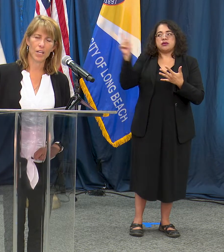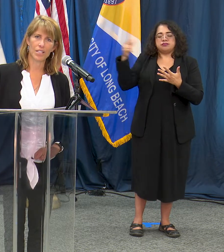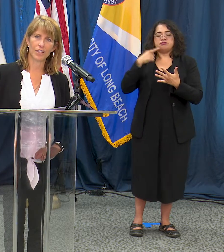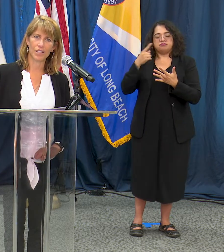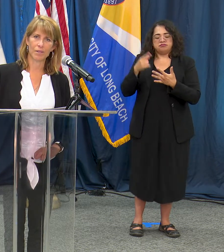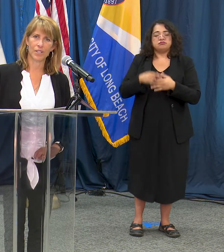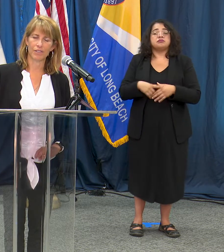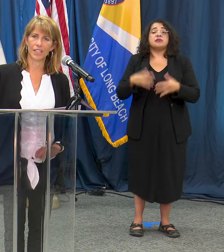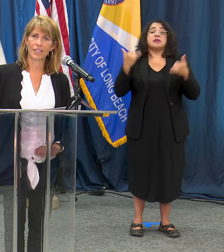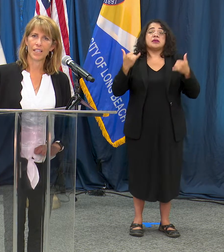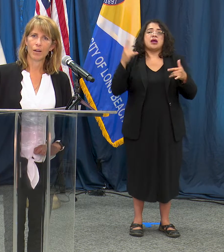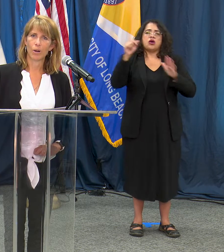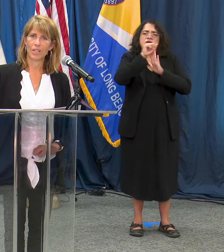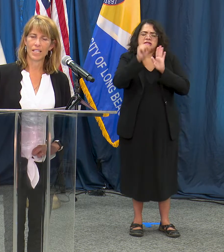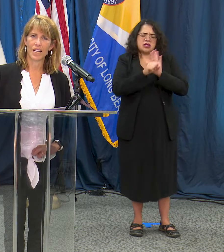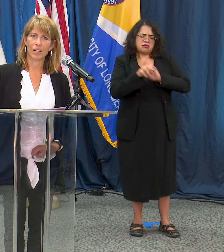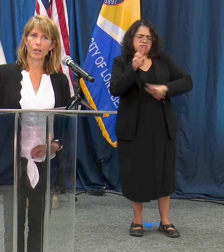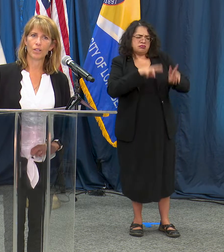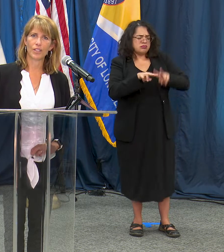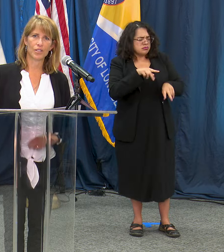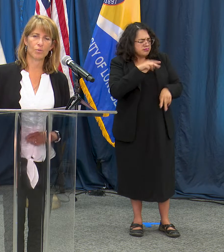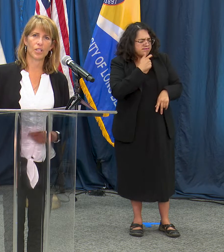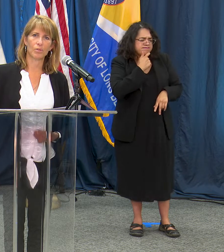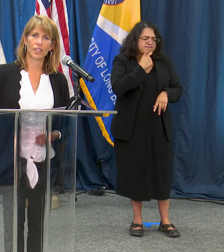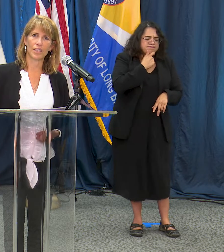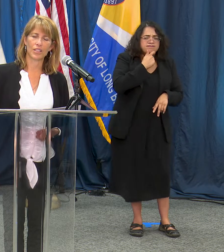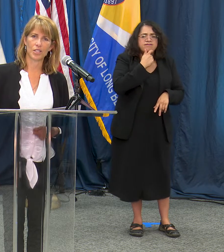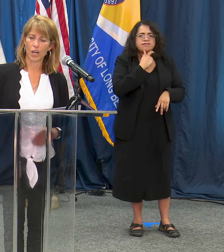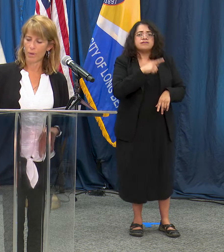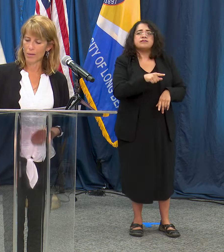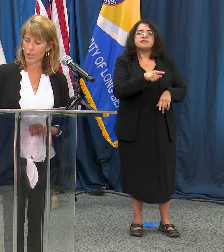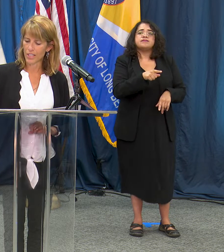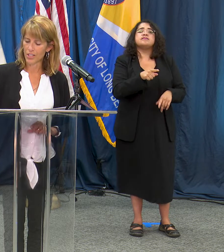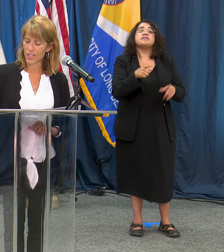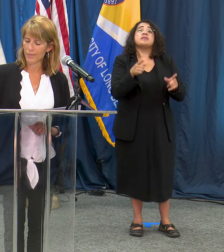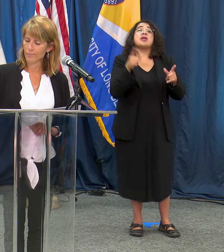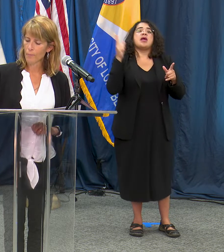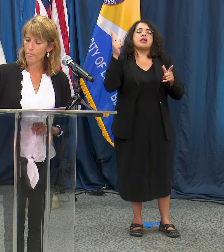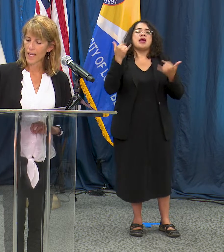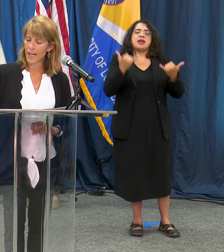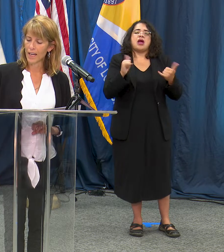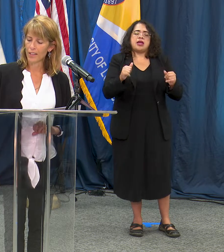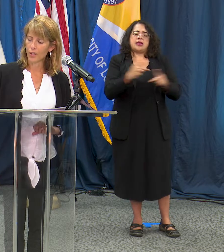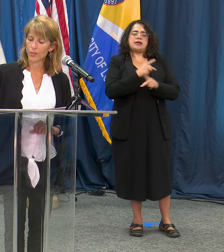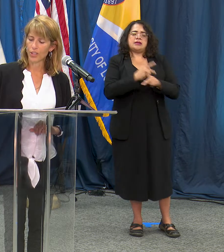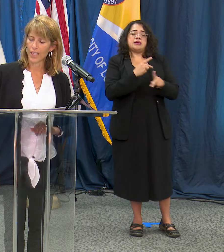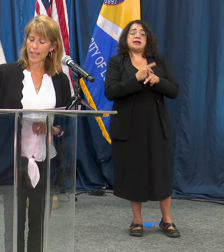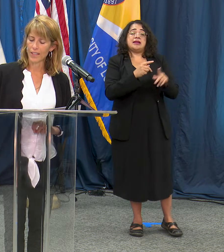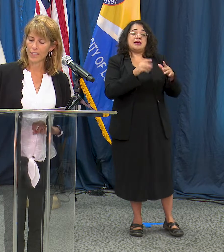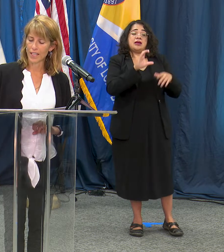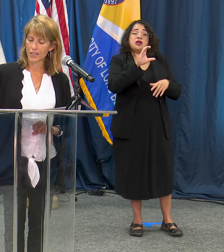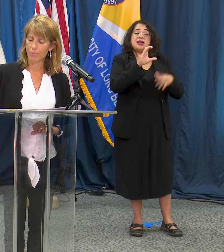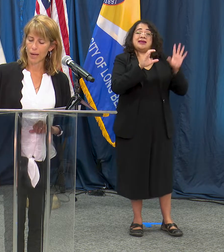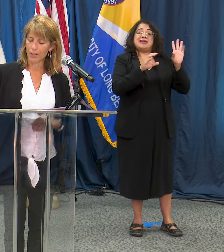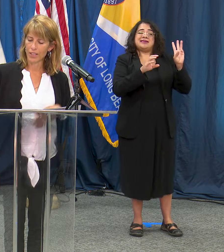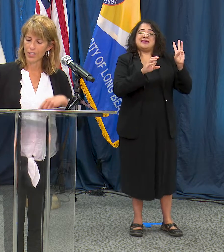criteria, some different where we say you know what this is when you really need to start paying more attention. Those look at the tested population,